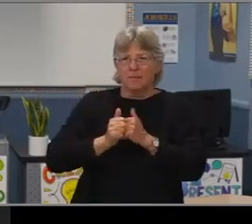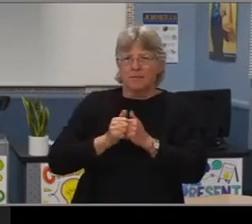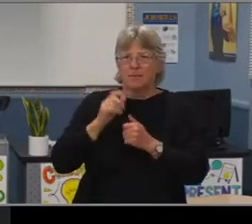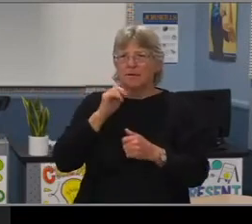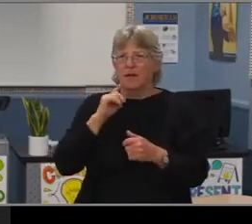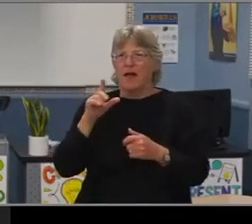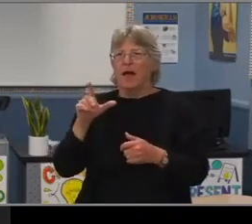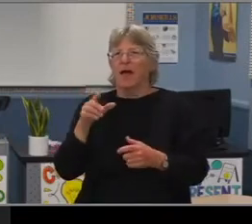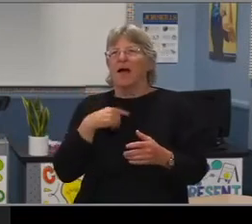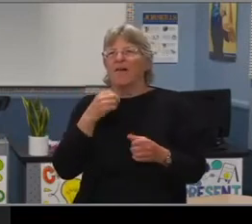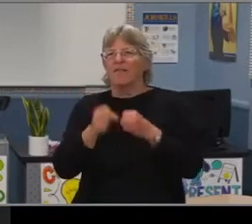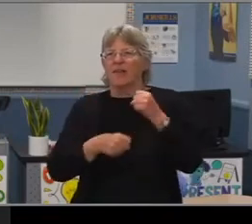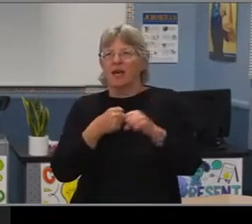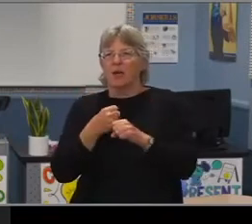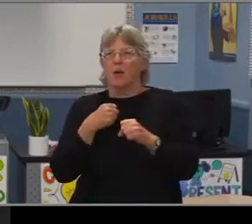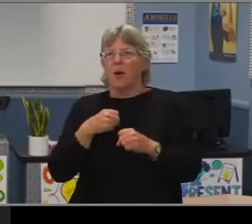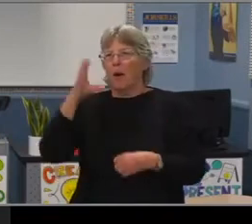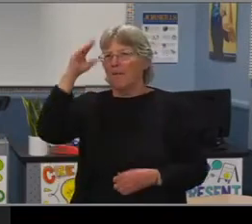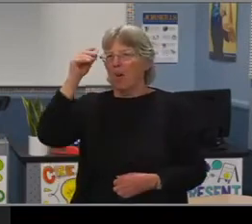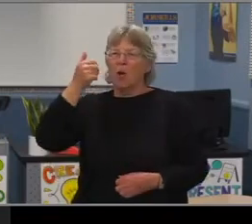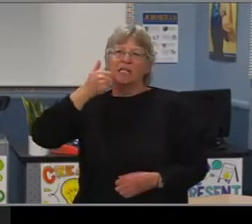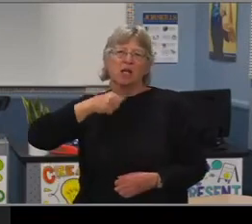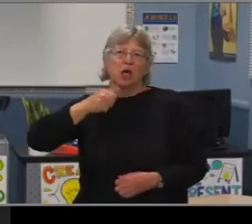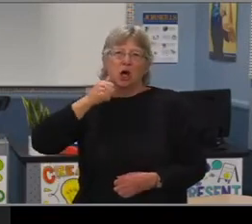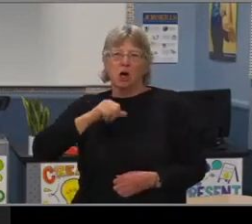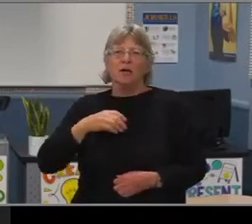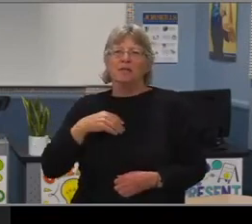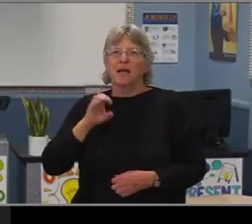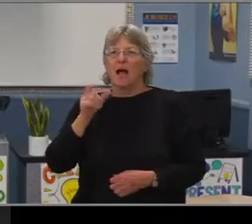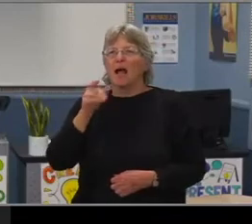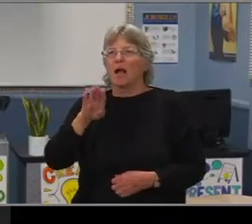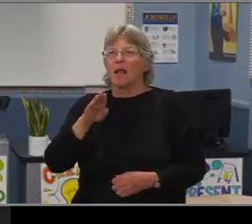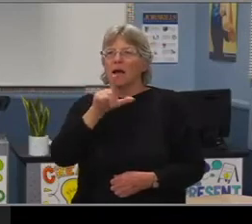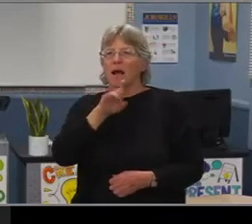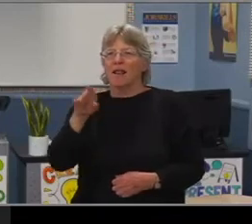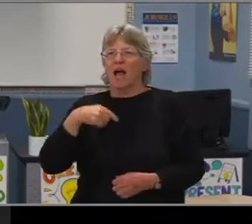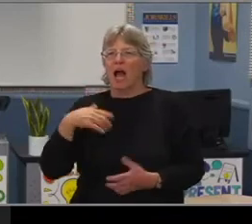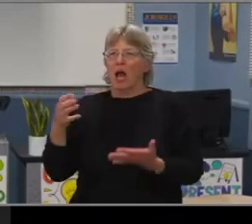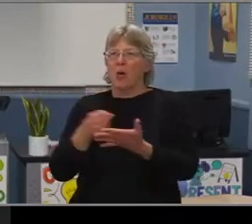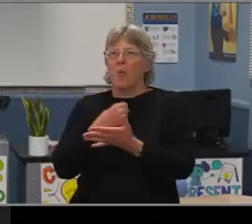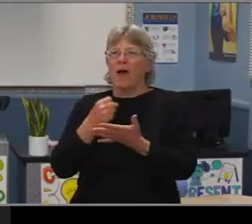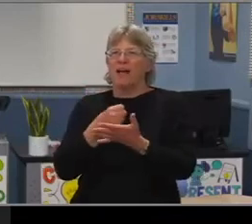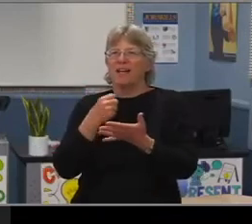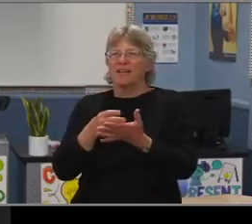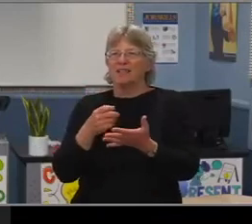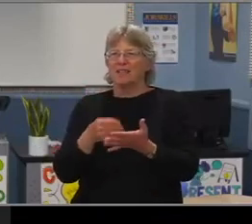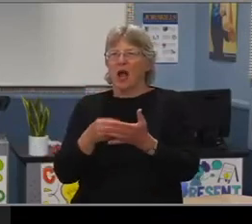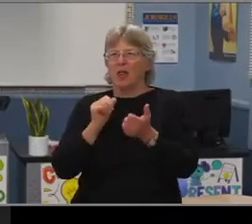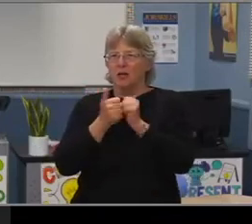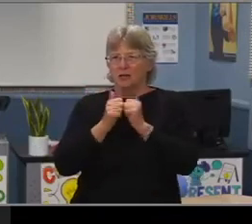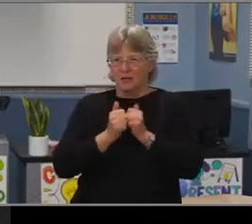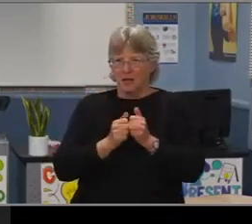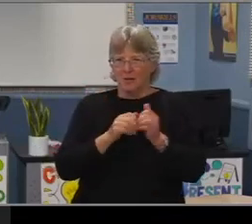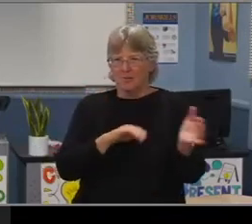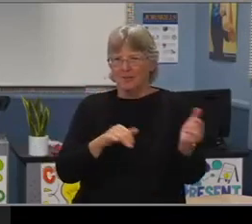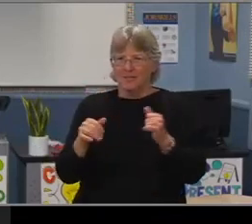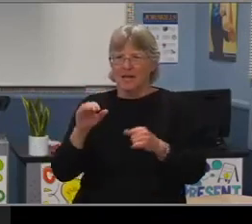with the Boys and Girls Club of Long Beach. In fact, I won the scholarship competition this year and Joy had won the same scholarship last year.